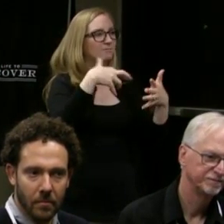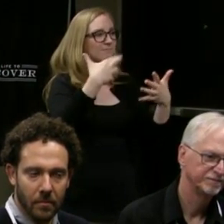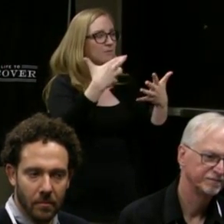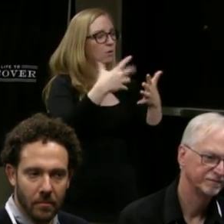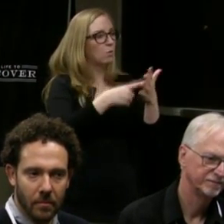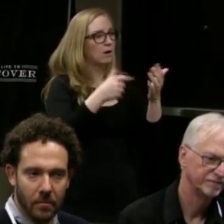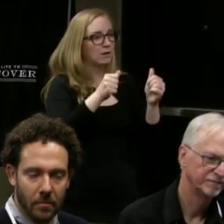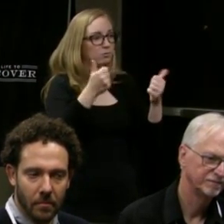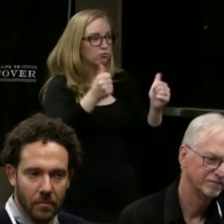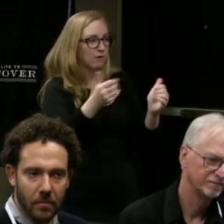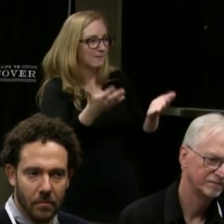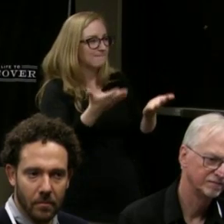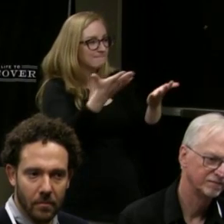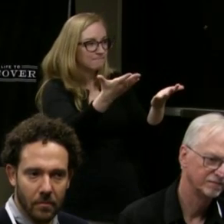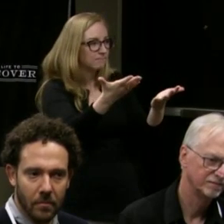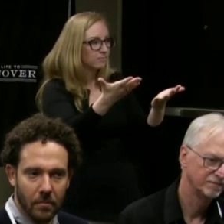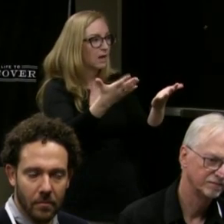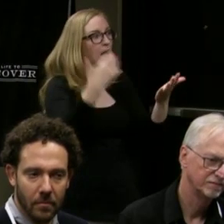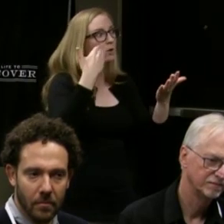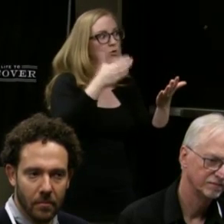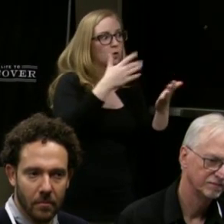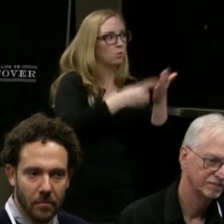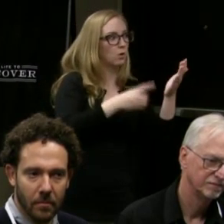what the Huntington was doing.